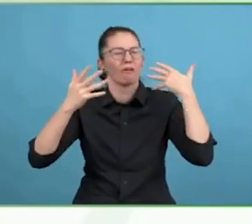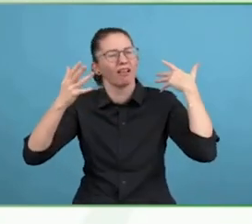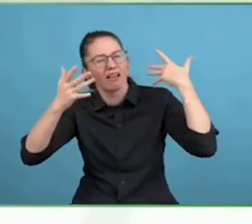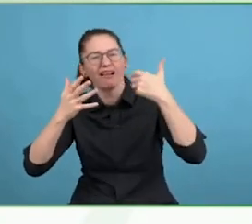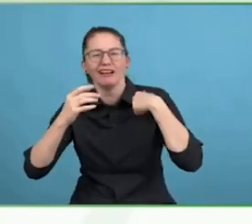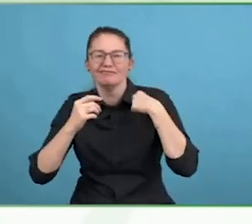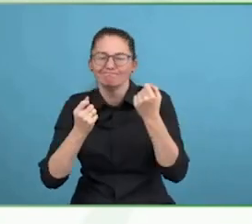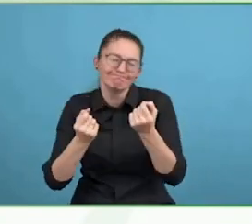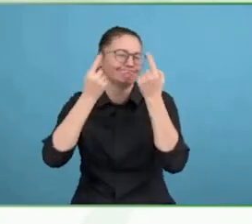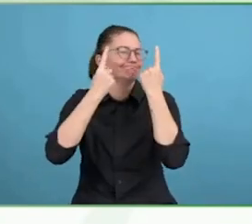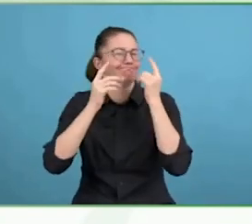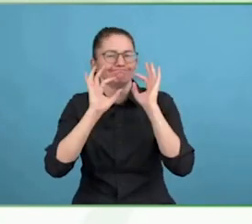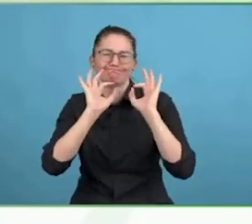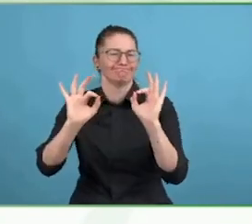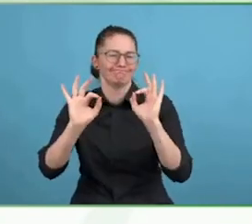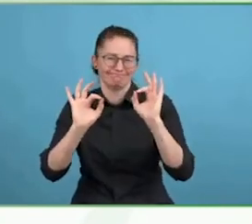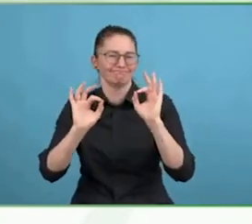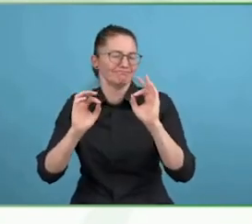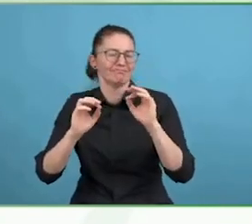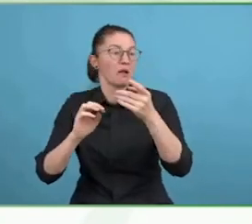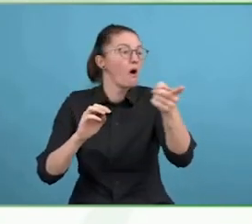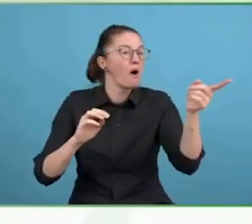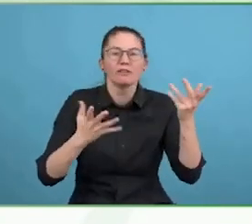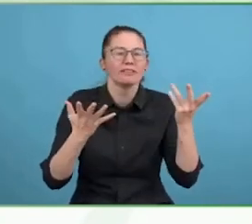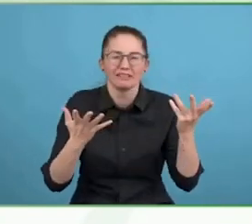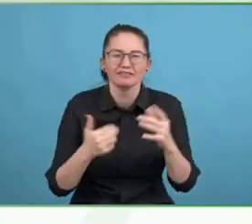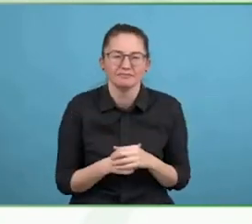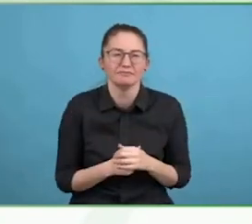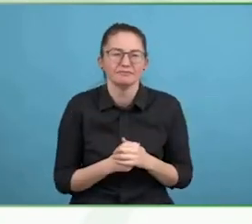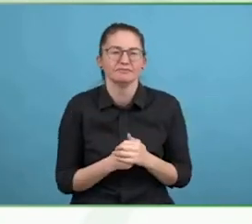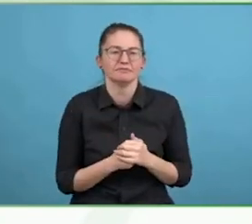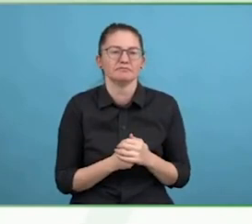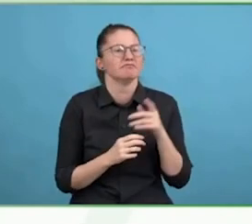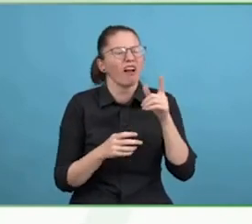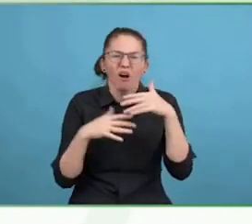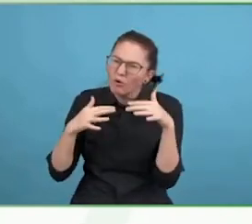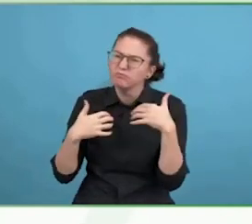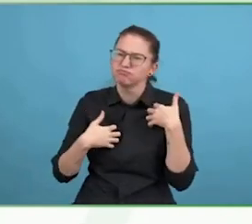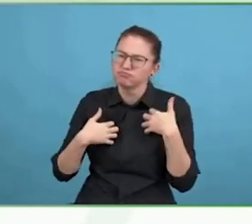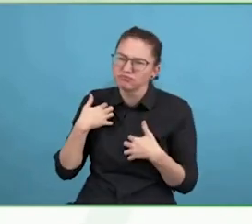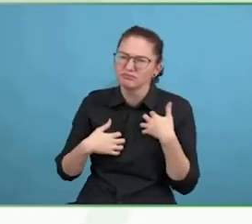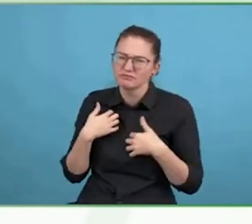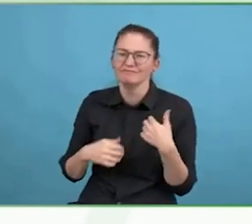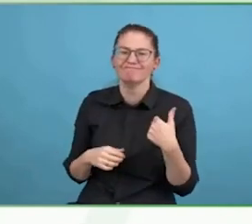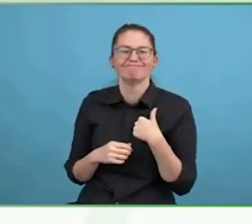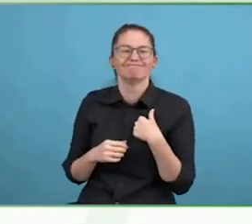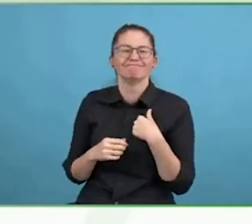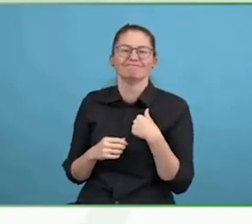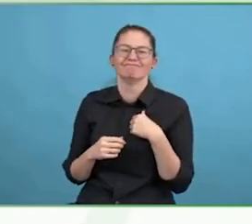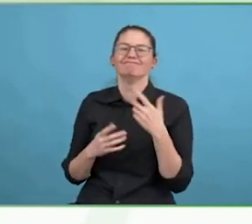injured with disabilities in conflict and peace building situations. I'm honoured to take on that role.